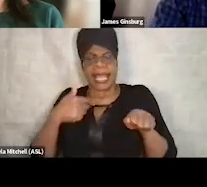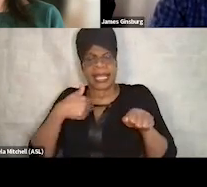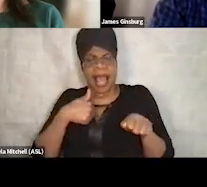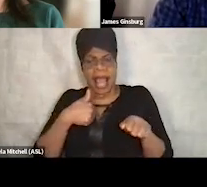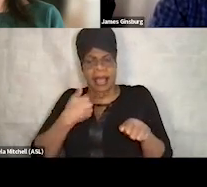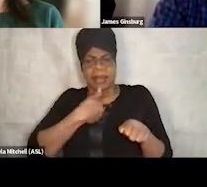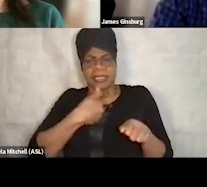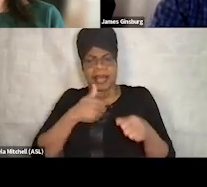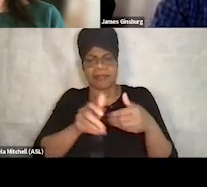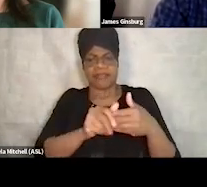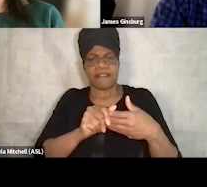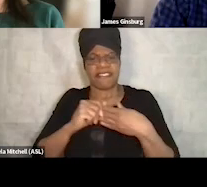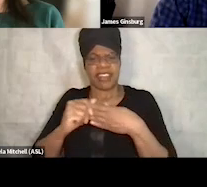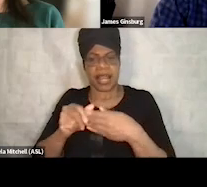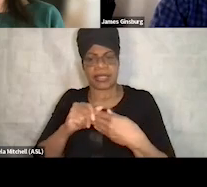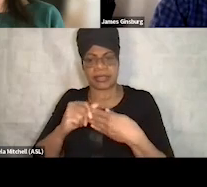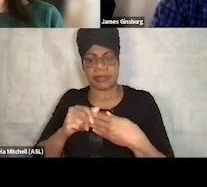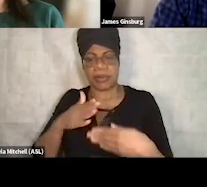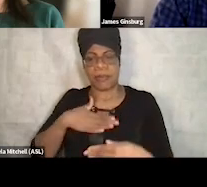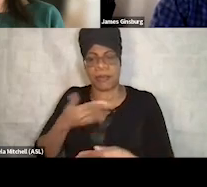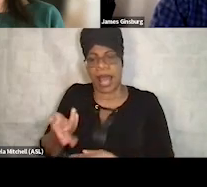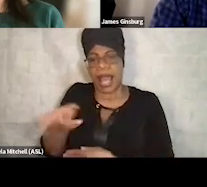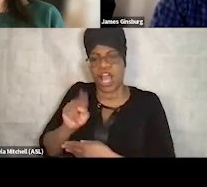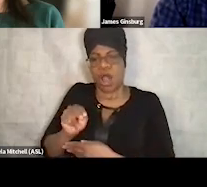in my own ambitions and goals